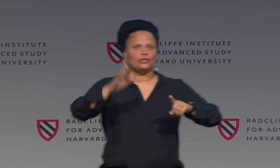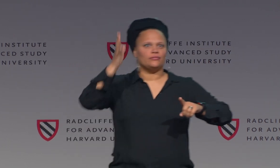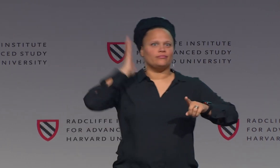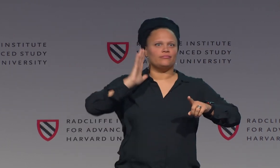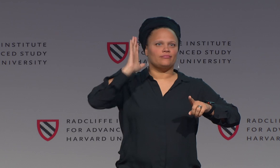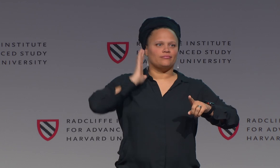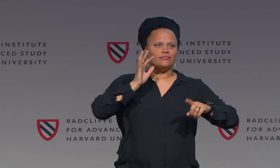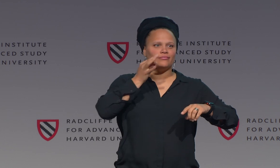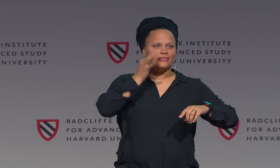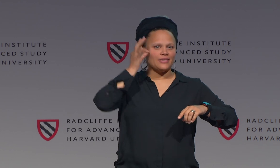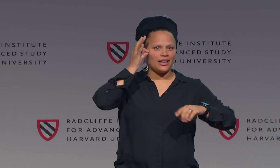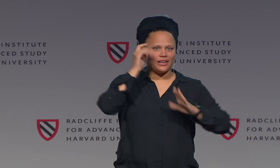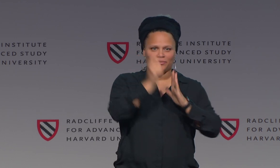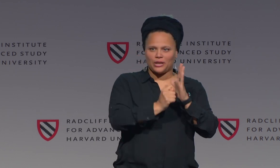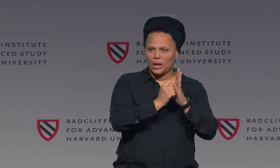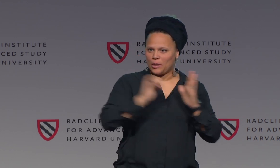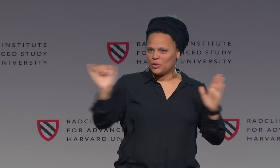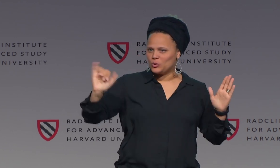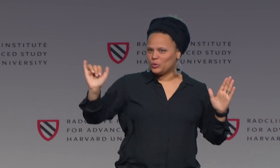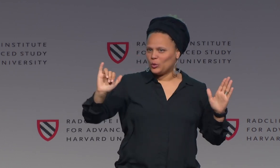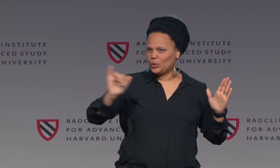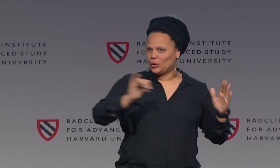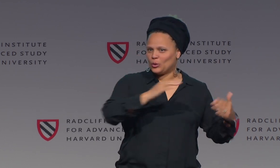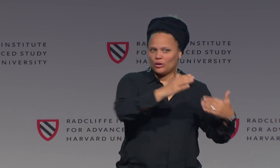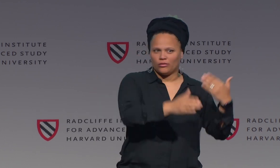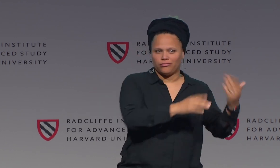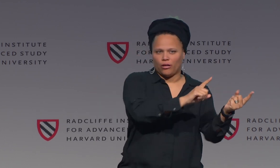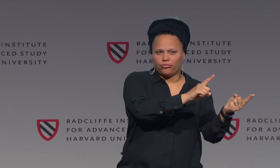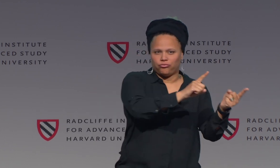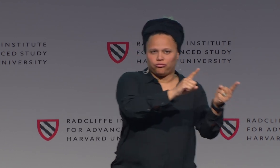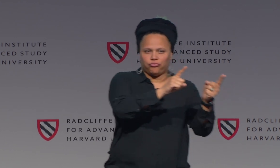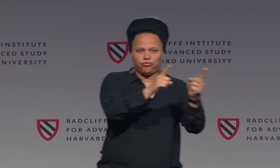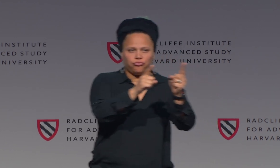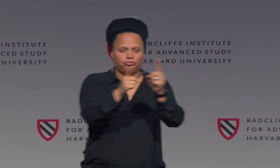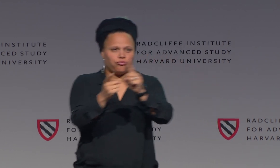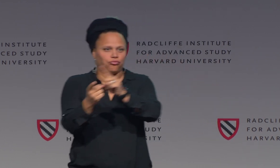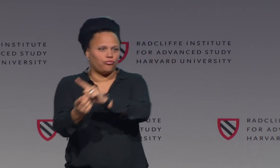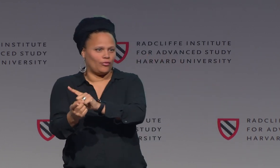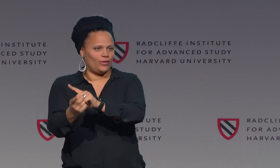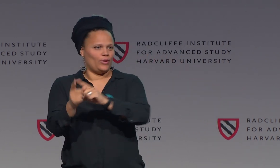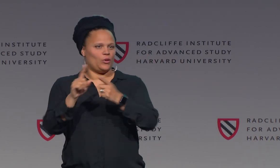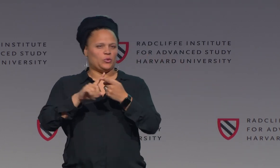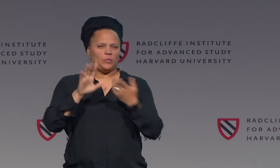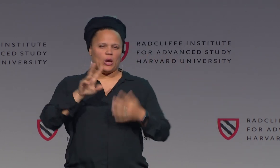It has been down since back in native times and has transitioned as a language,